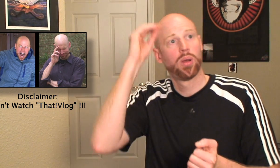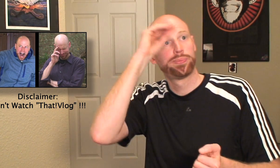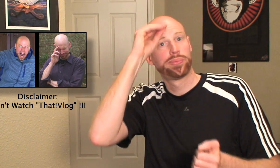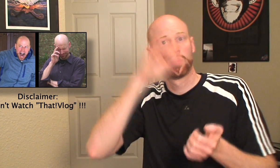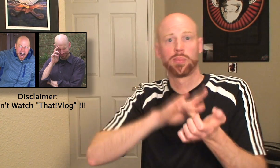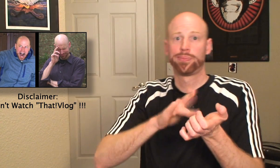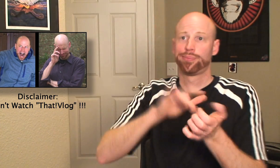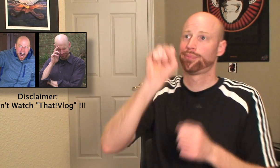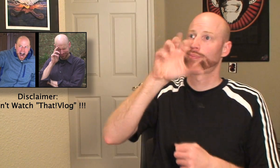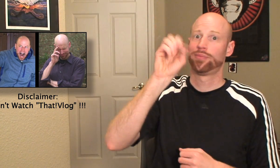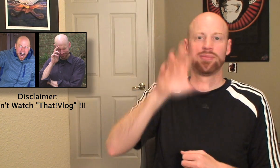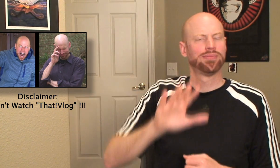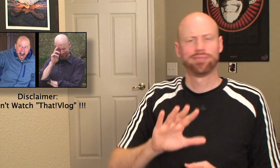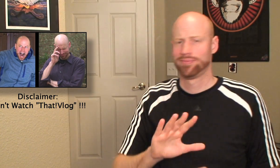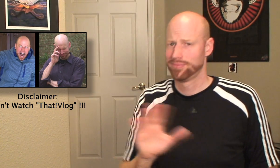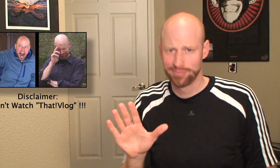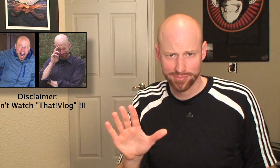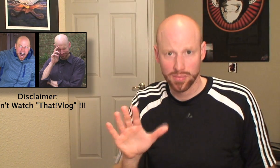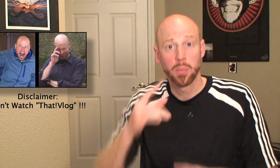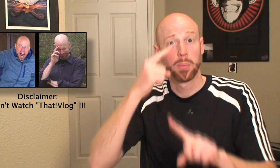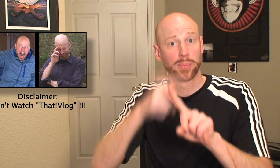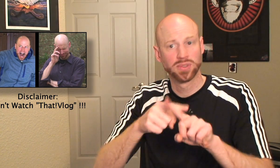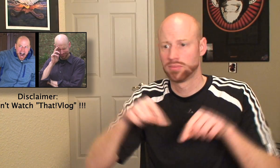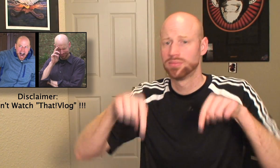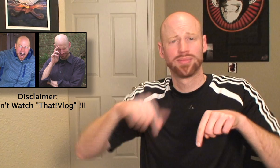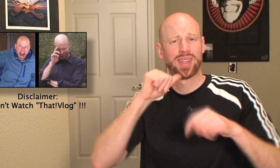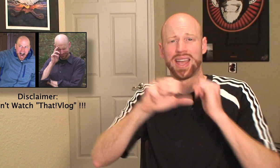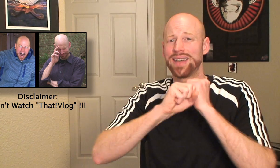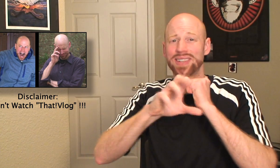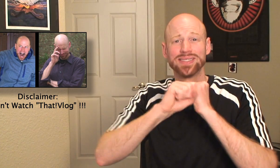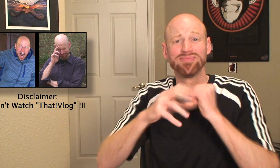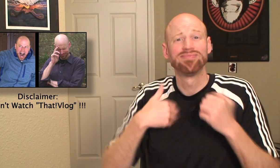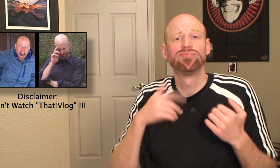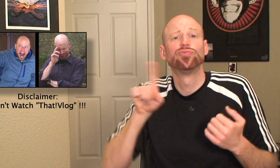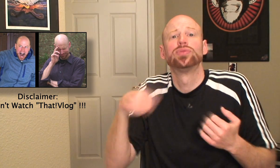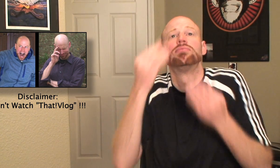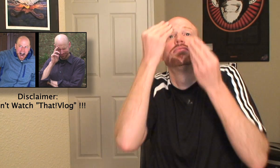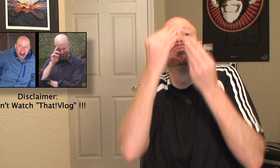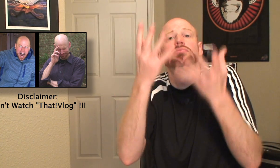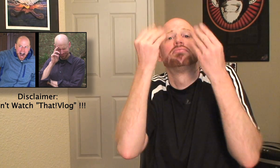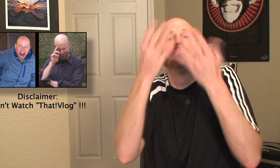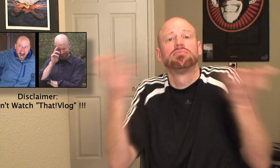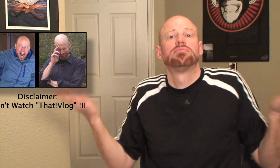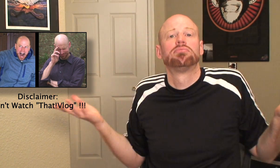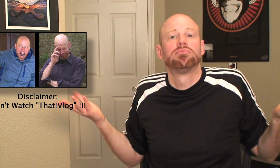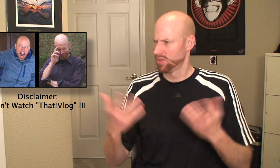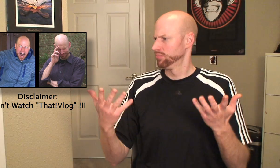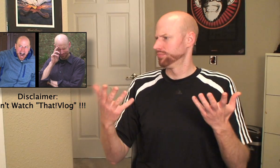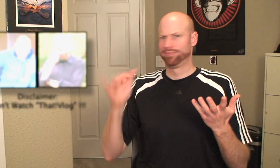dispensing medical advice; nor is this an advertisement. I'm just sharing some information.